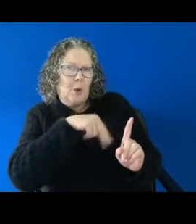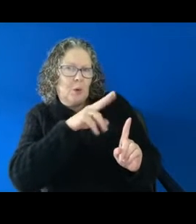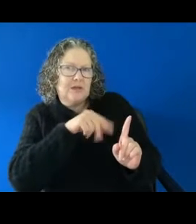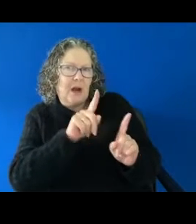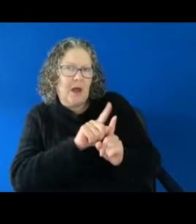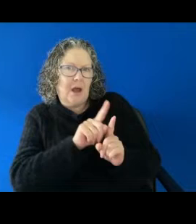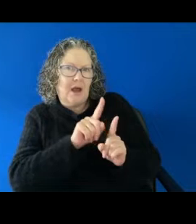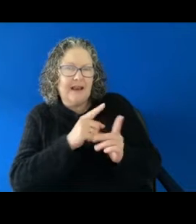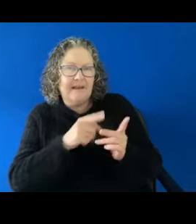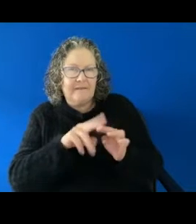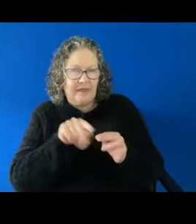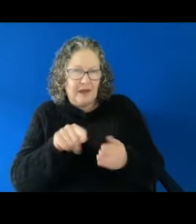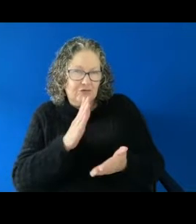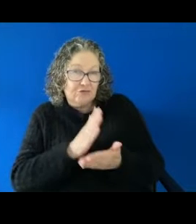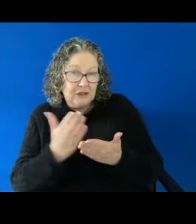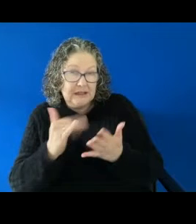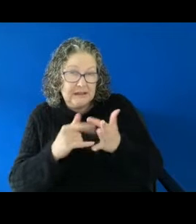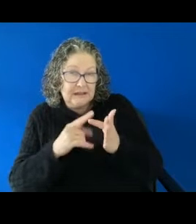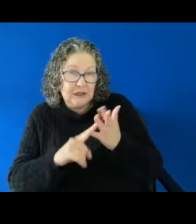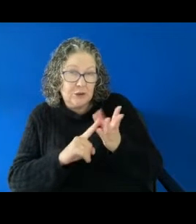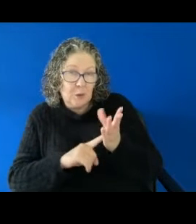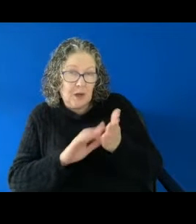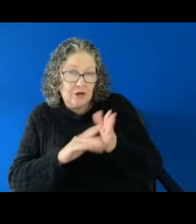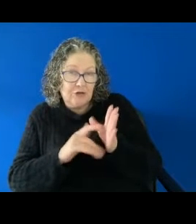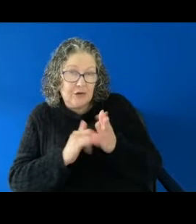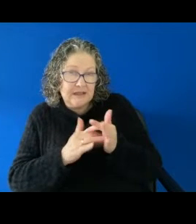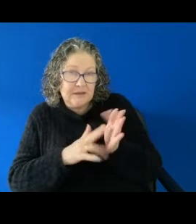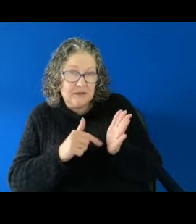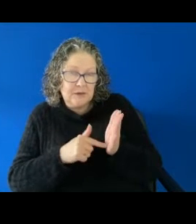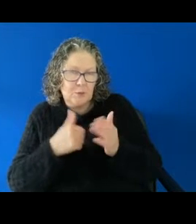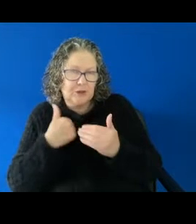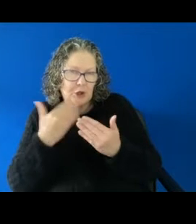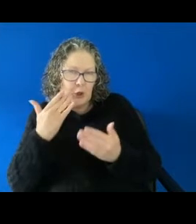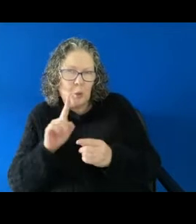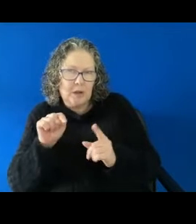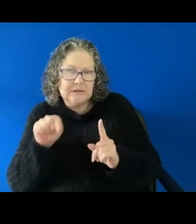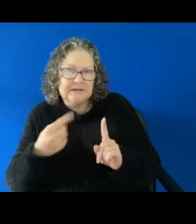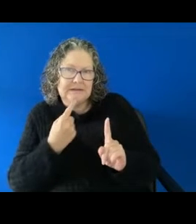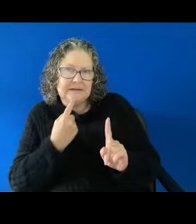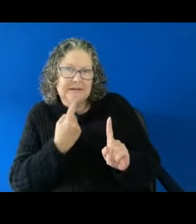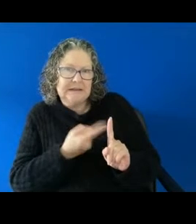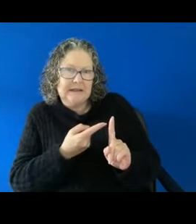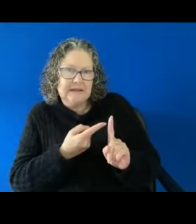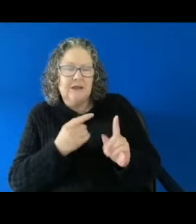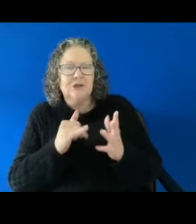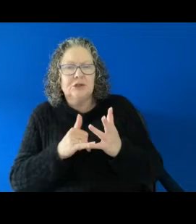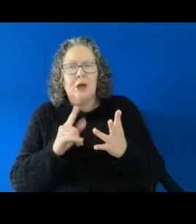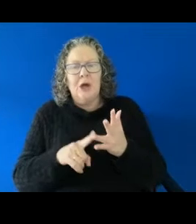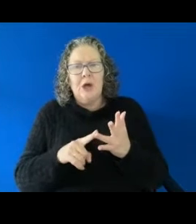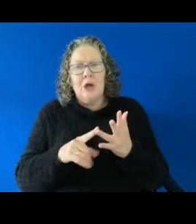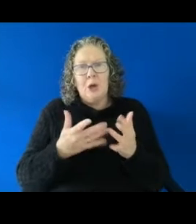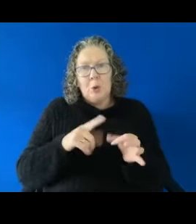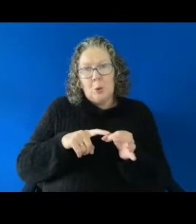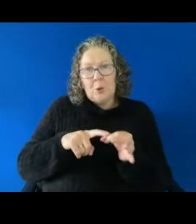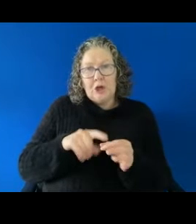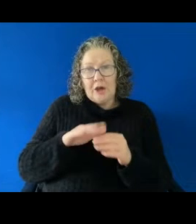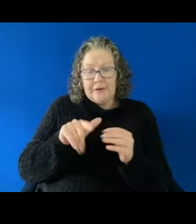of sexual harassment. So the question about whether Charlie finding out through mutual